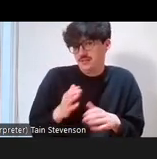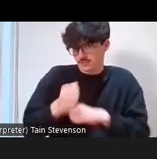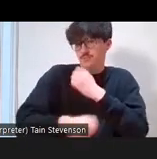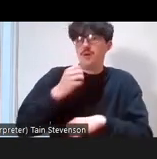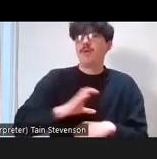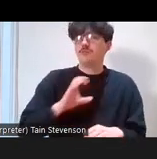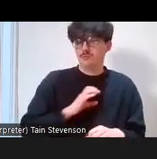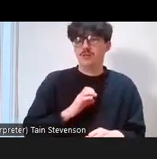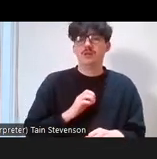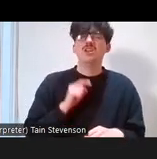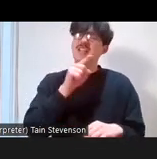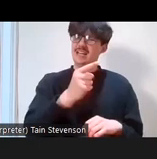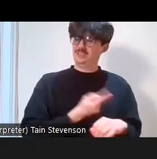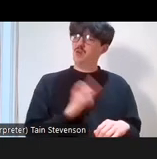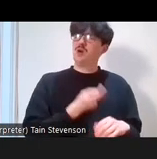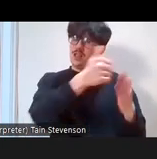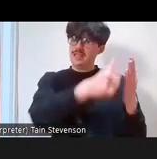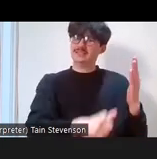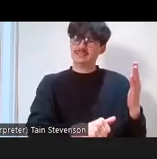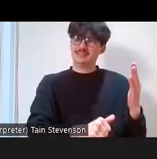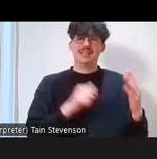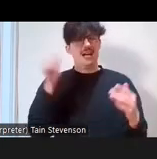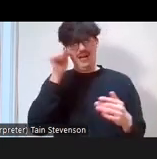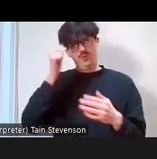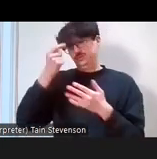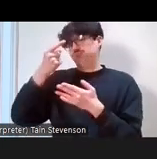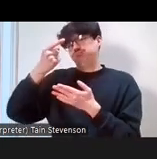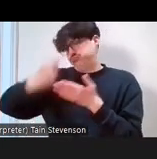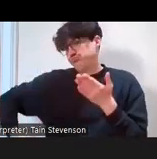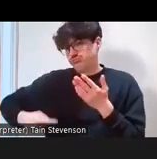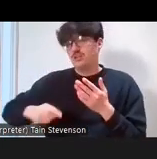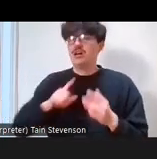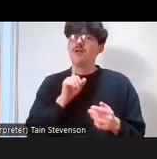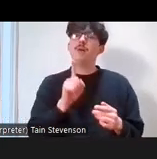that's our list. It's not extensive, there may be many more things, but just to bear that in mind